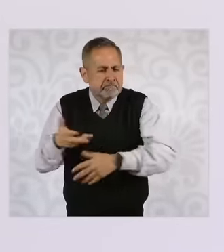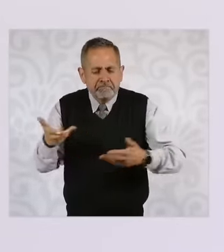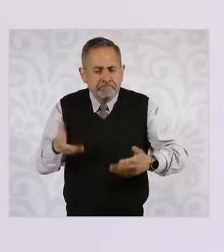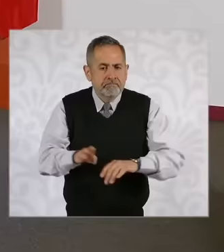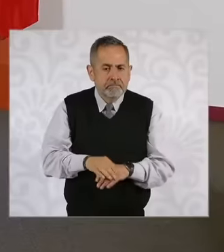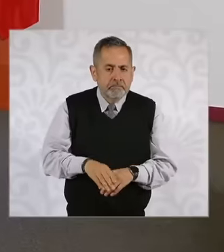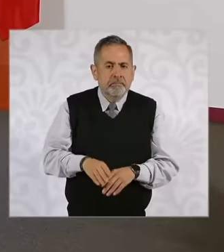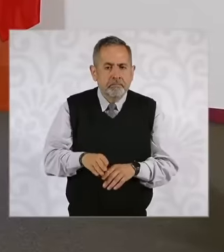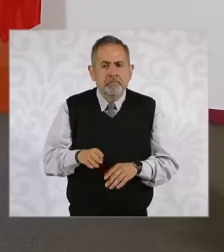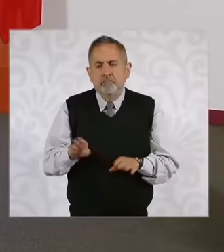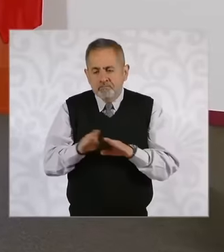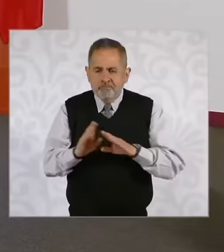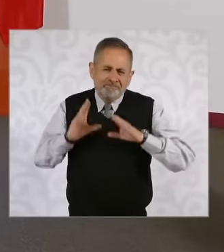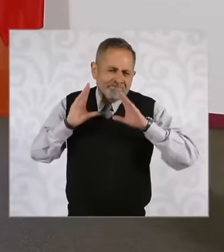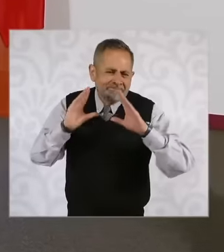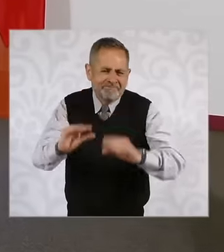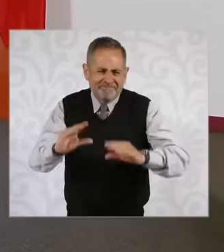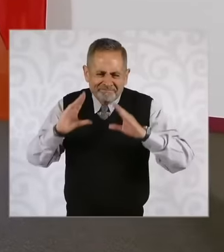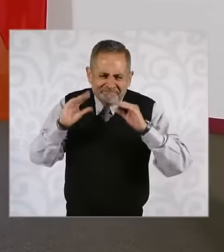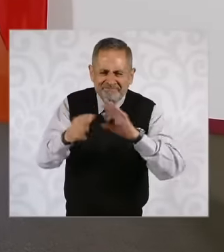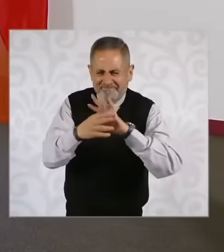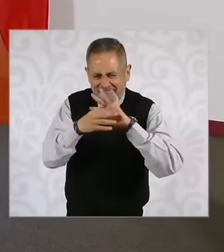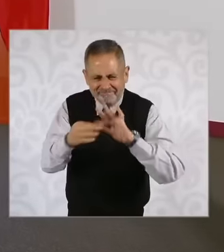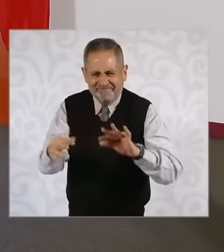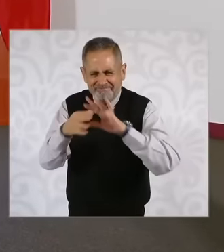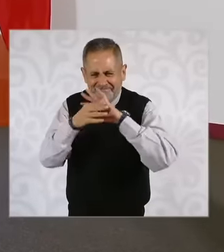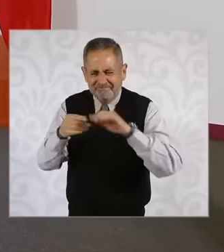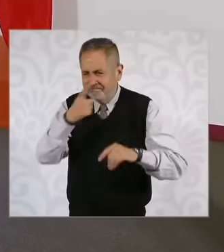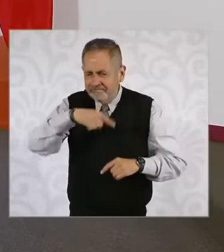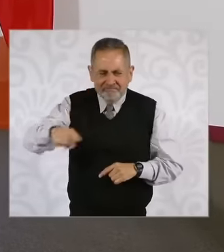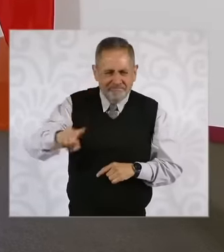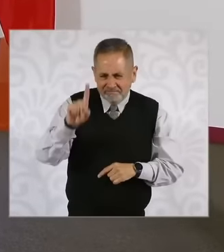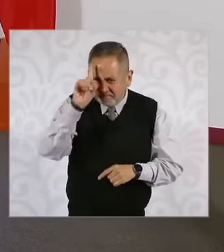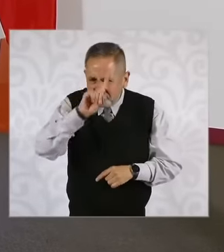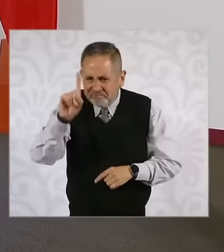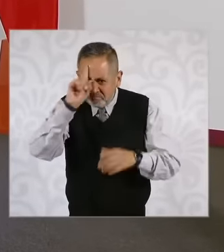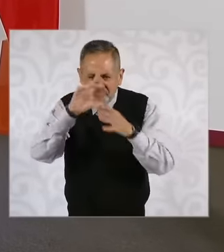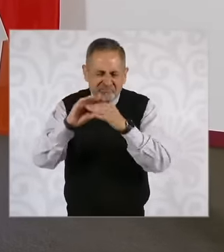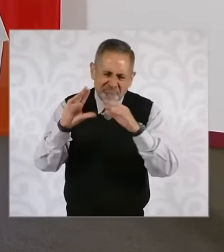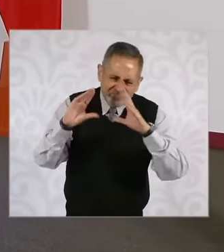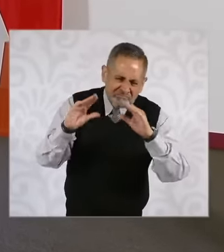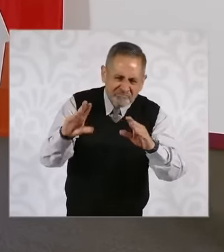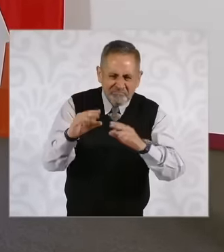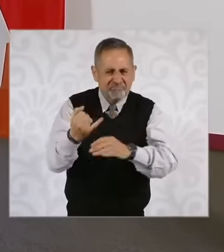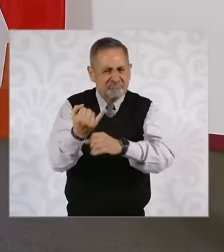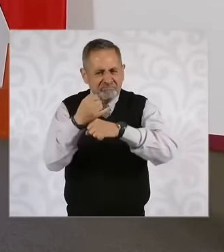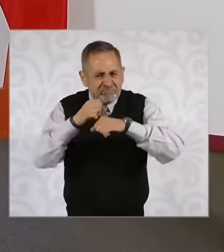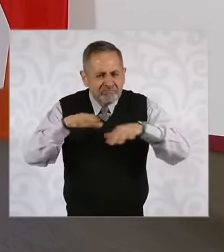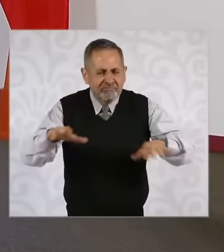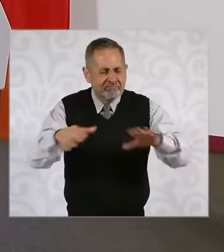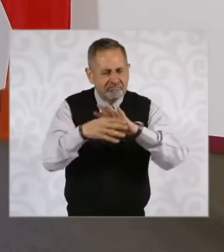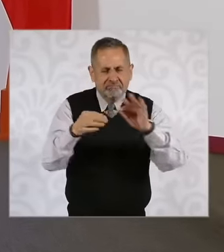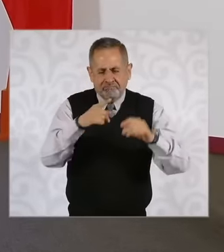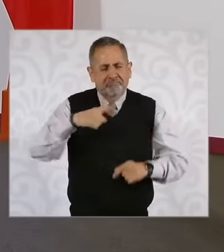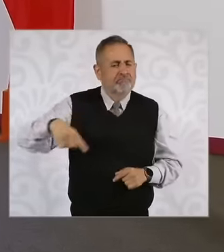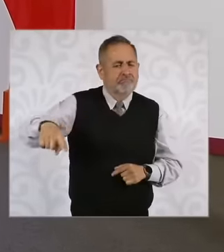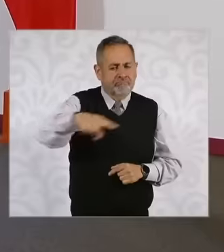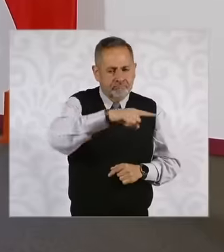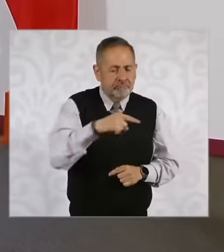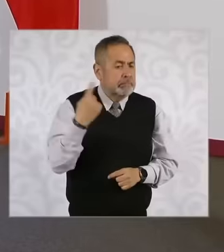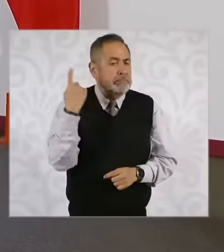educational process of training information training in such a way that in the